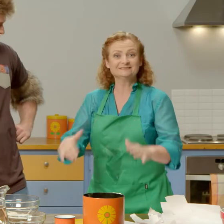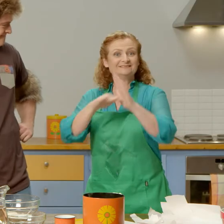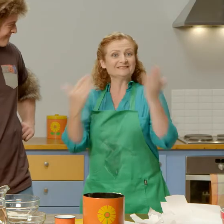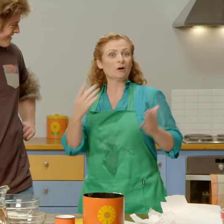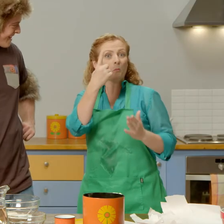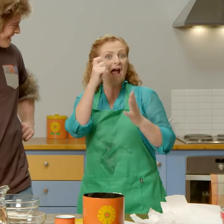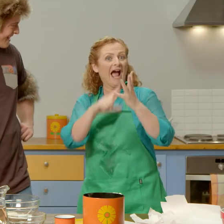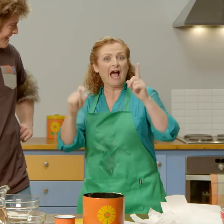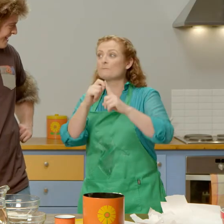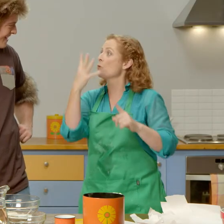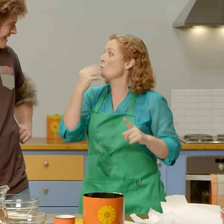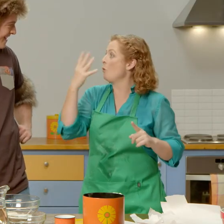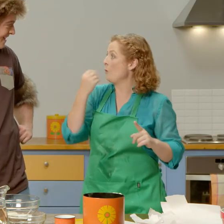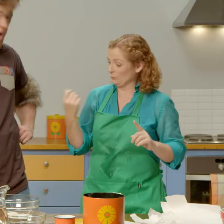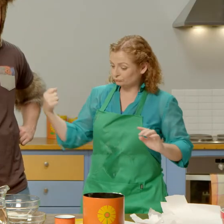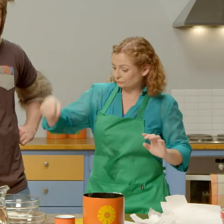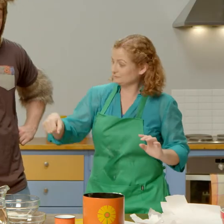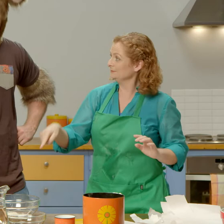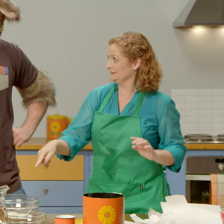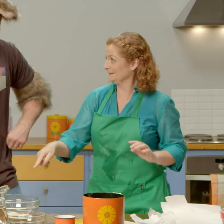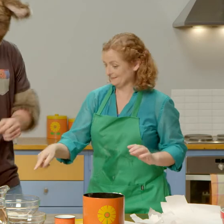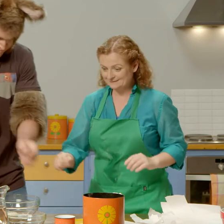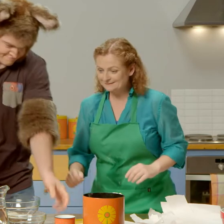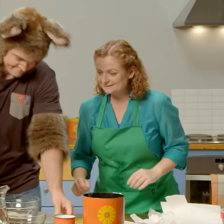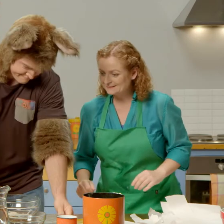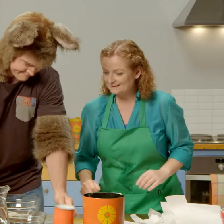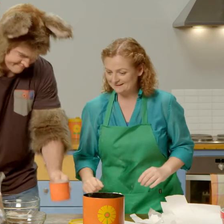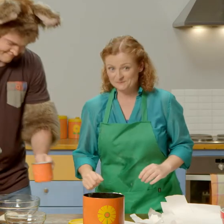And now we need a cup of water. Right.